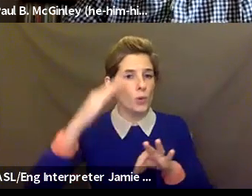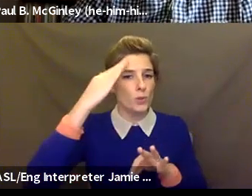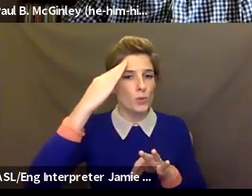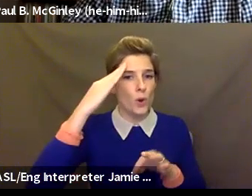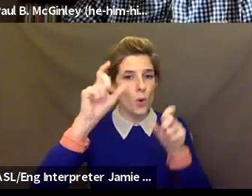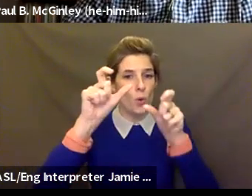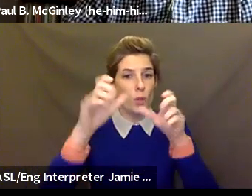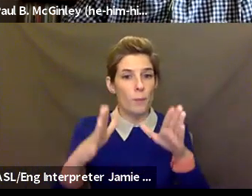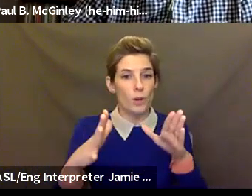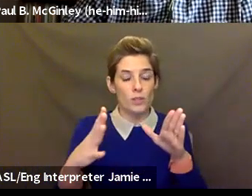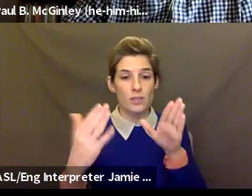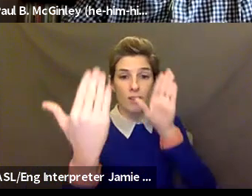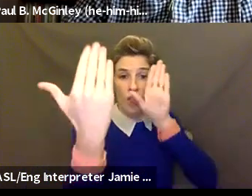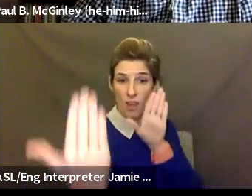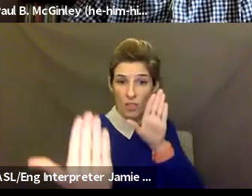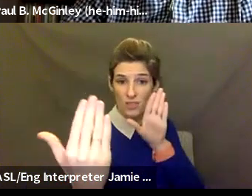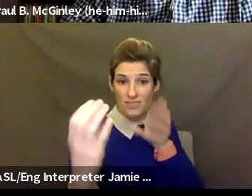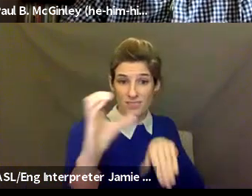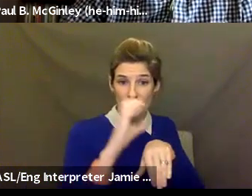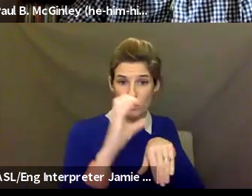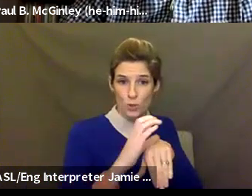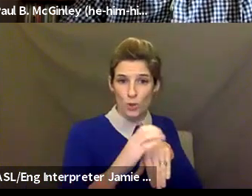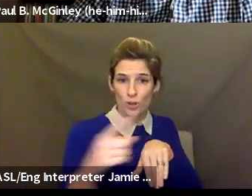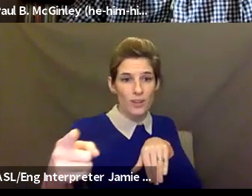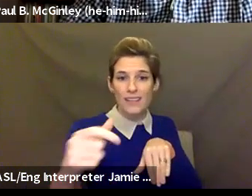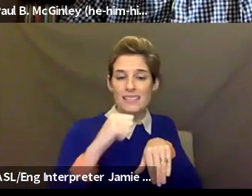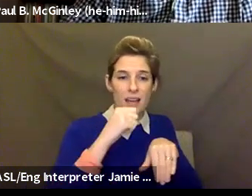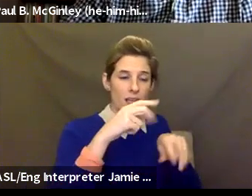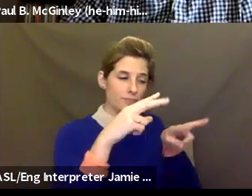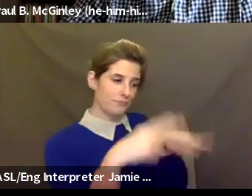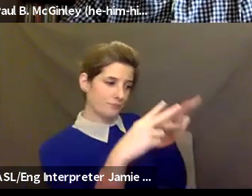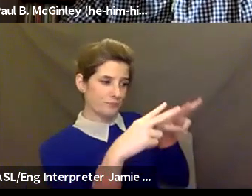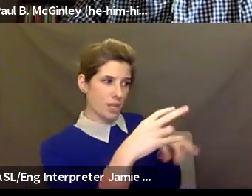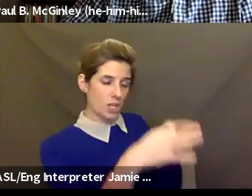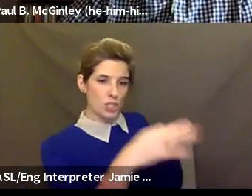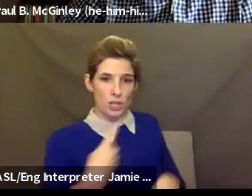echo off of Alex, in terms of, you know, as organizations and